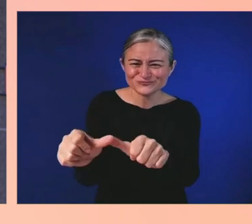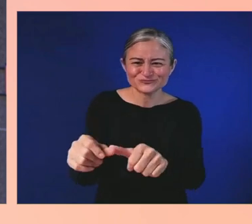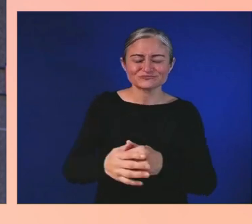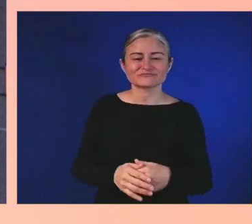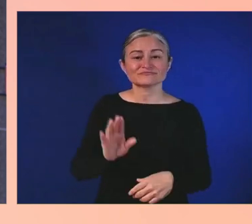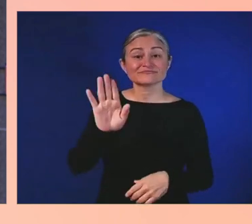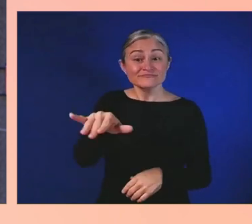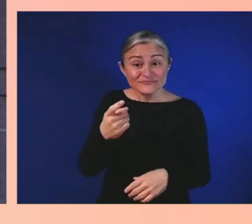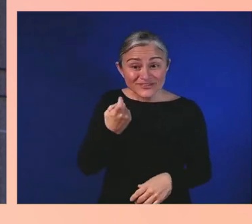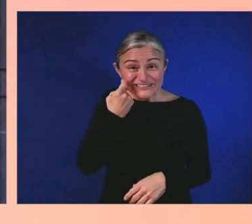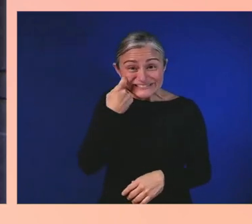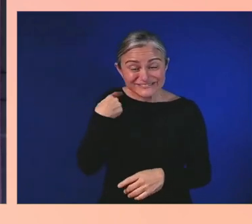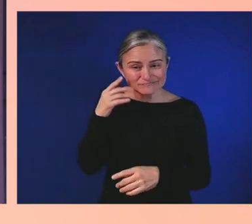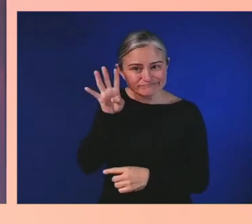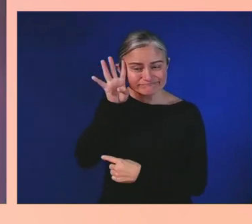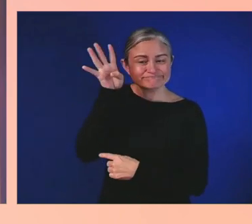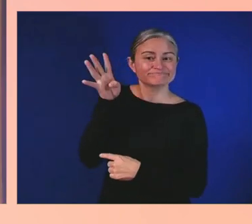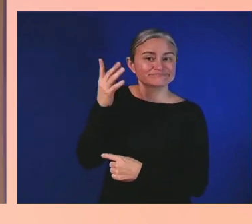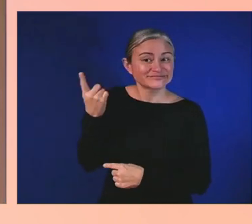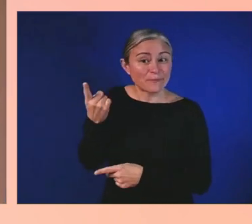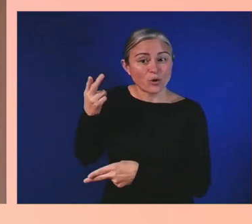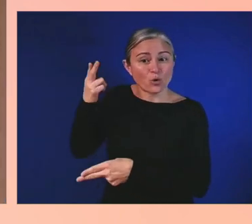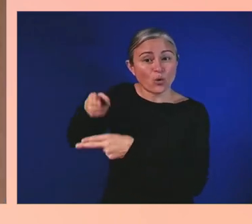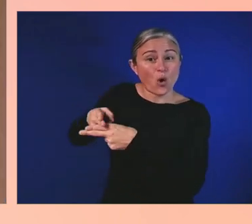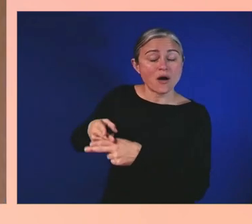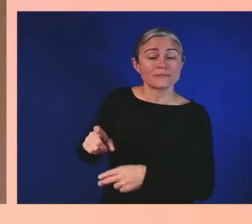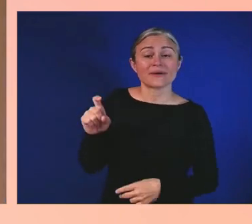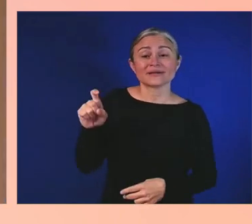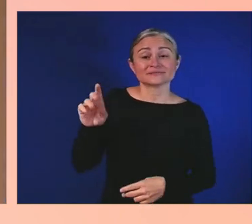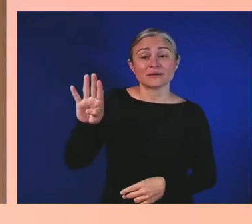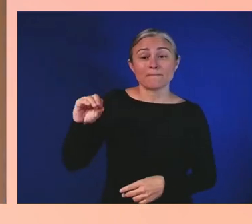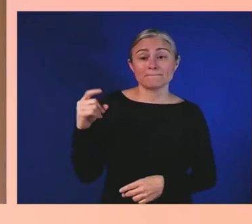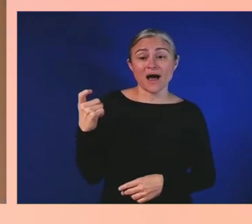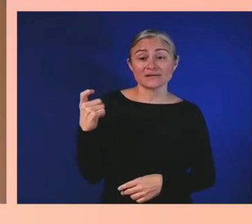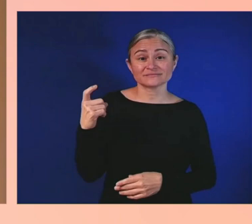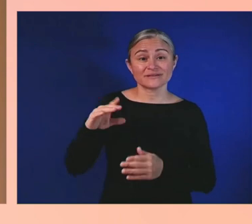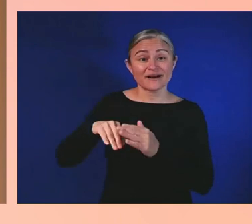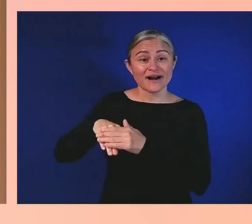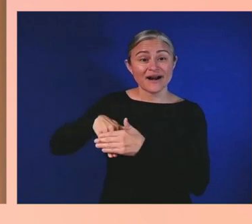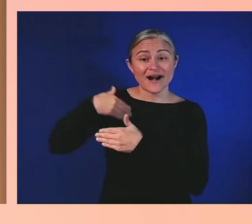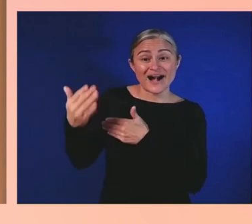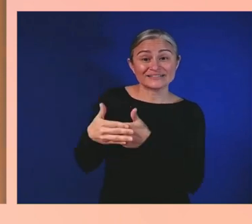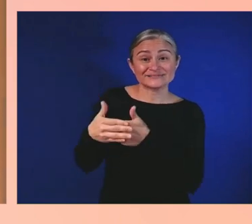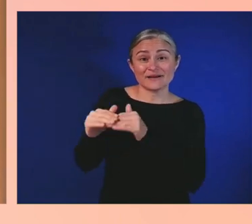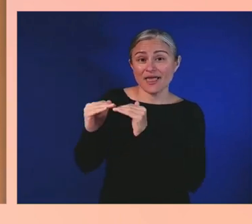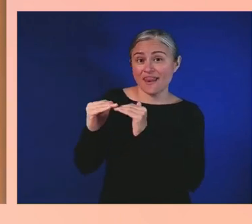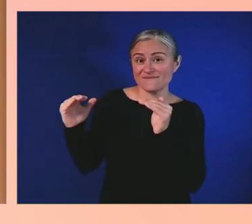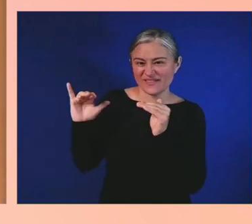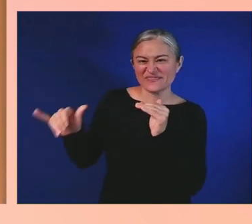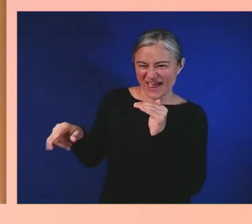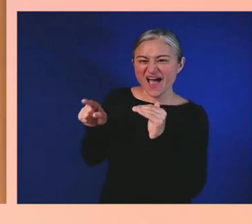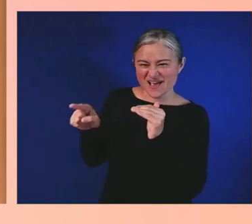the Xbox Next Level Creator pilot program, with a focus on delivering